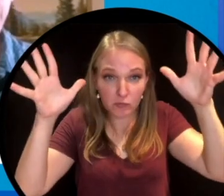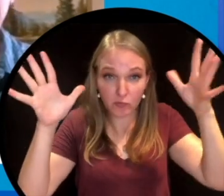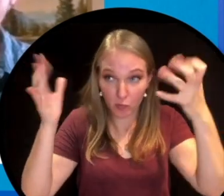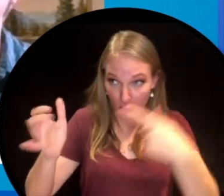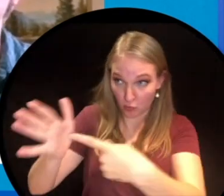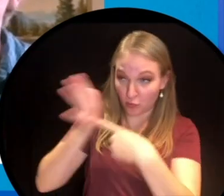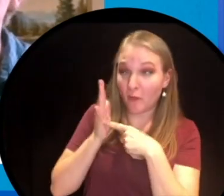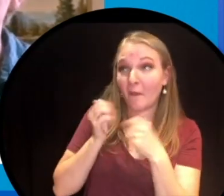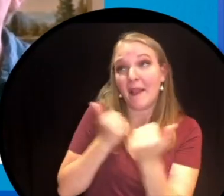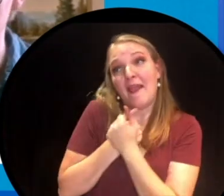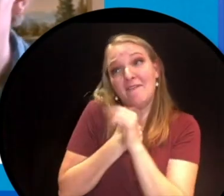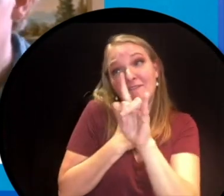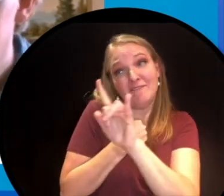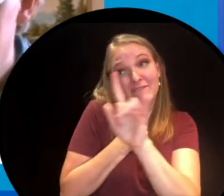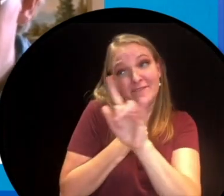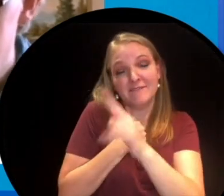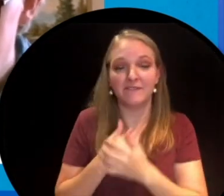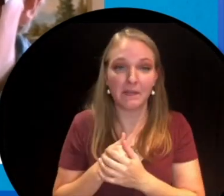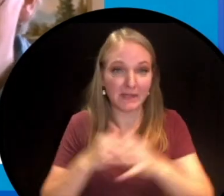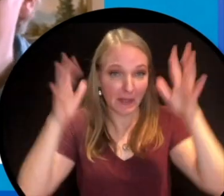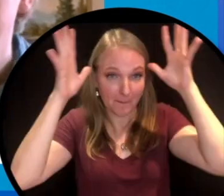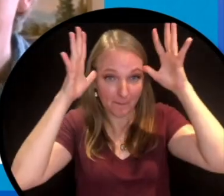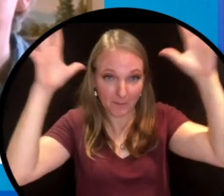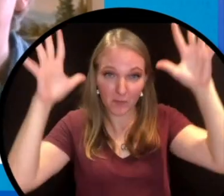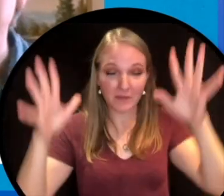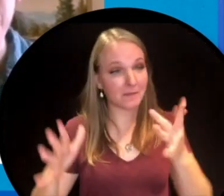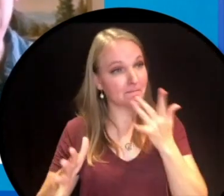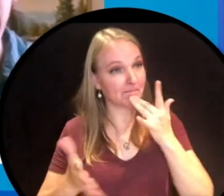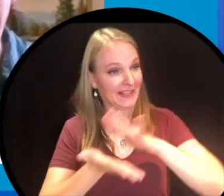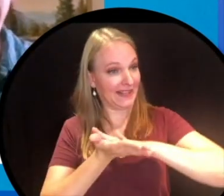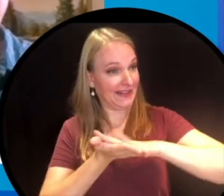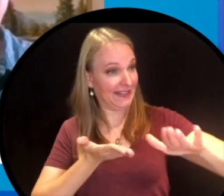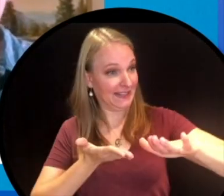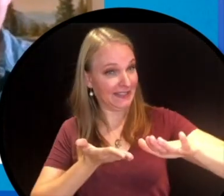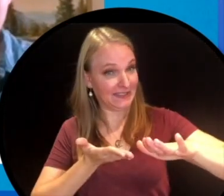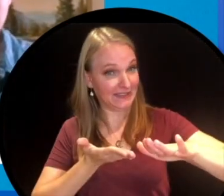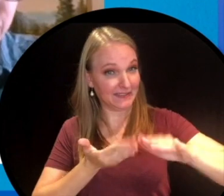because they want to show you they love you? Because moose are naturally tidy and just